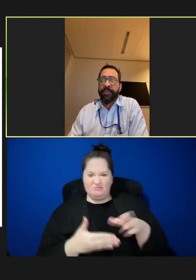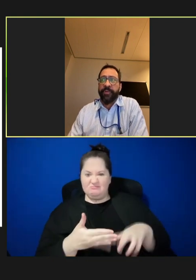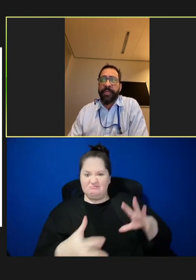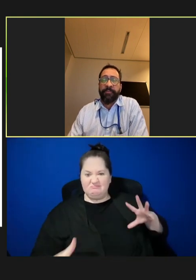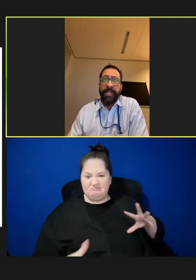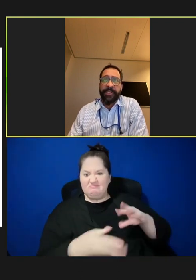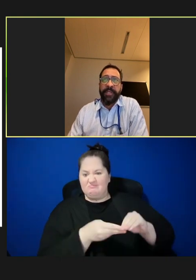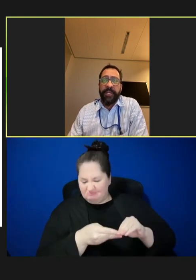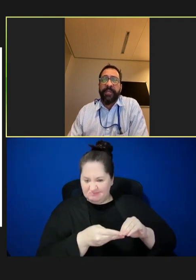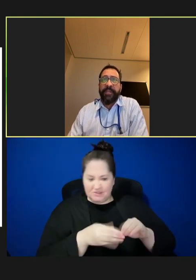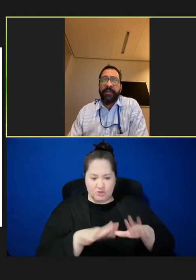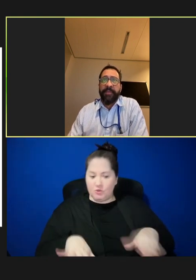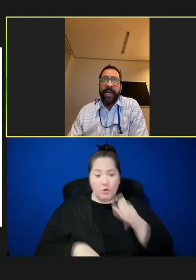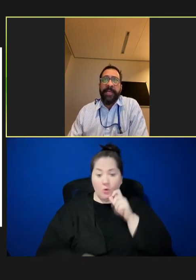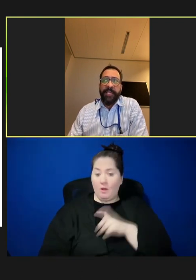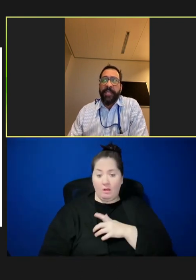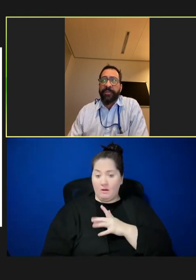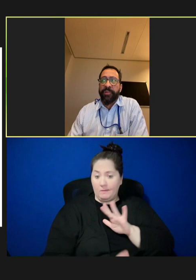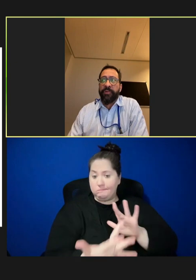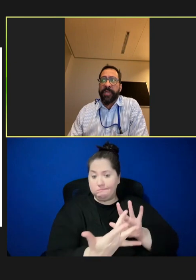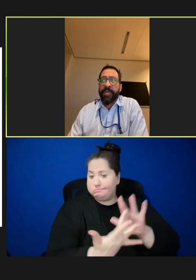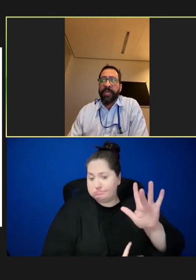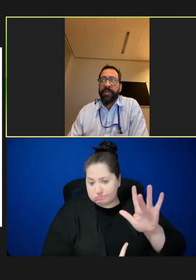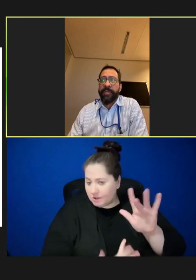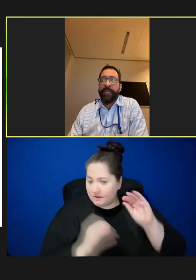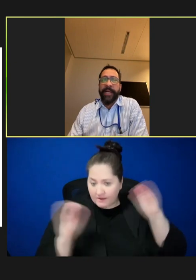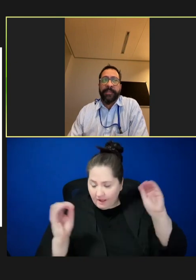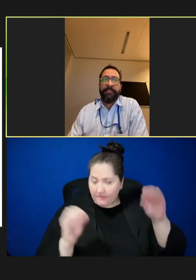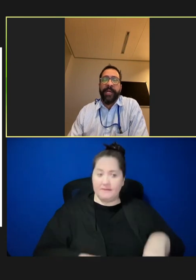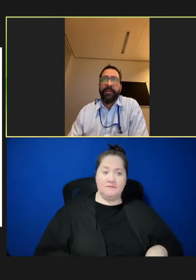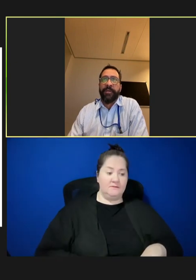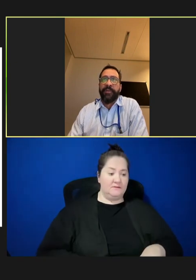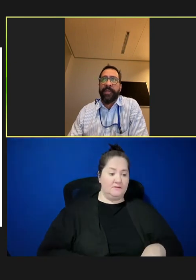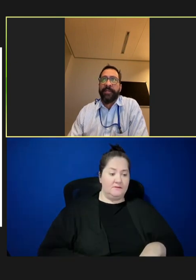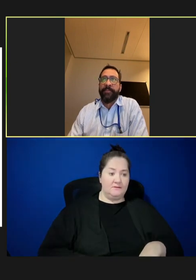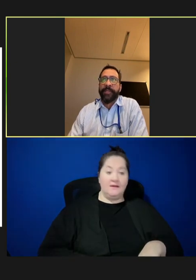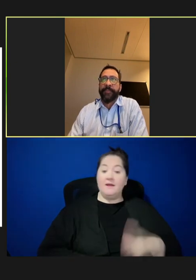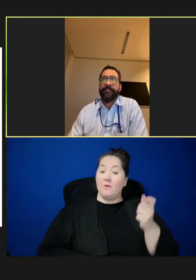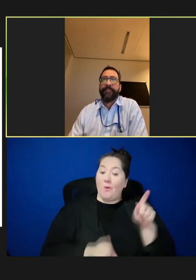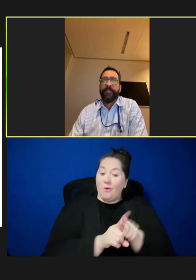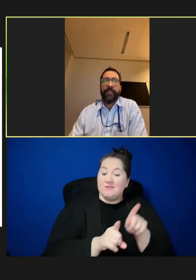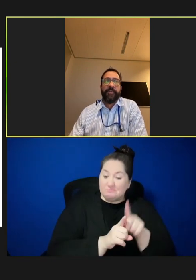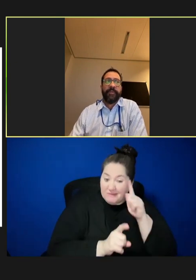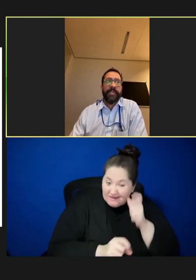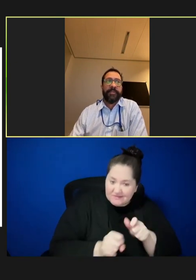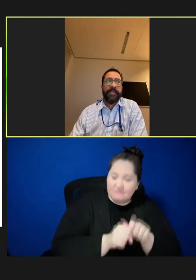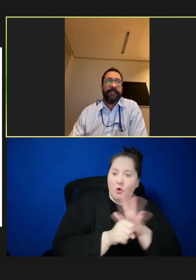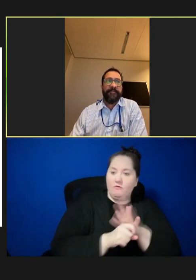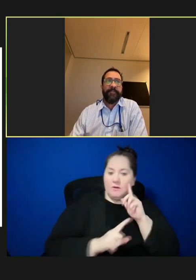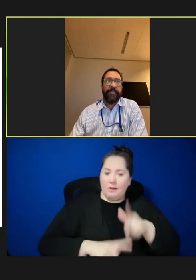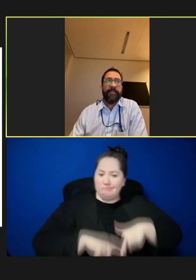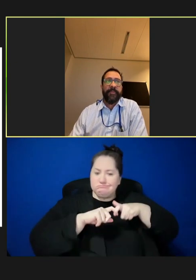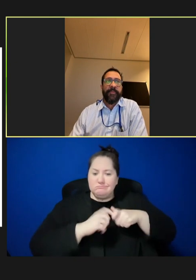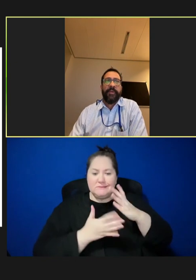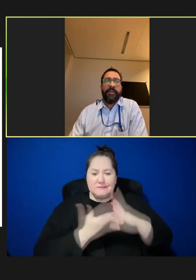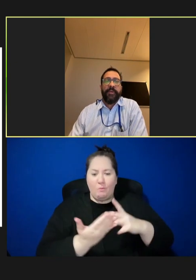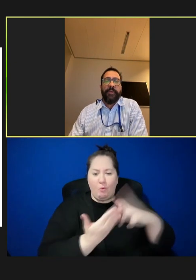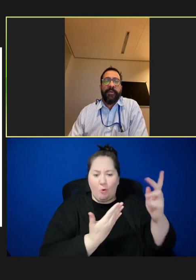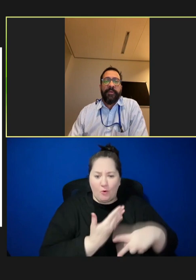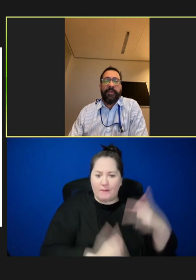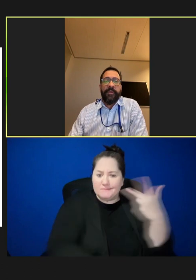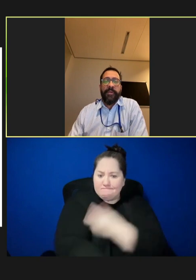who are not reached by immunization programs that were impacted by the COVID pandemic. Next slide.